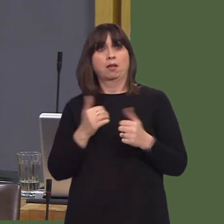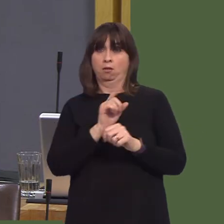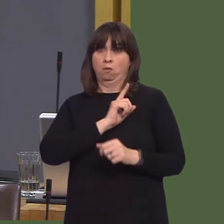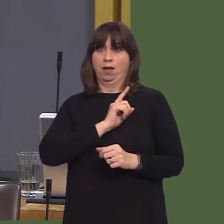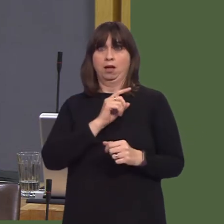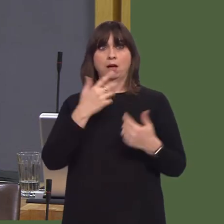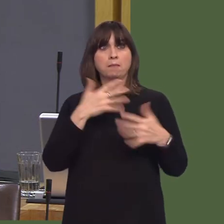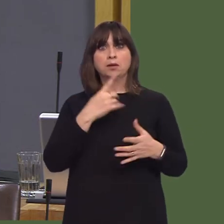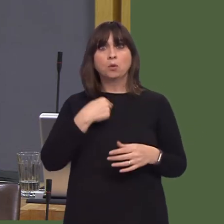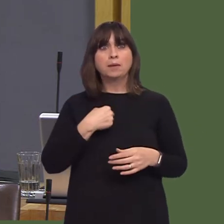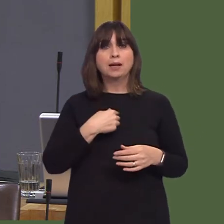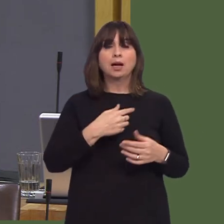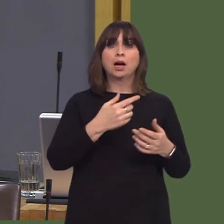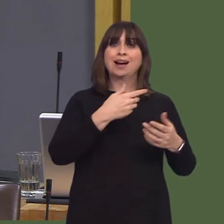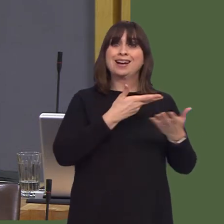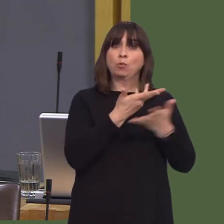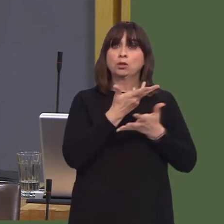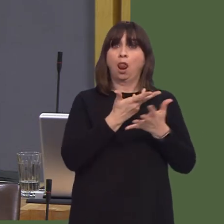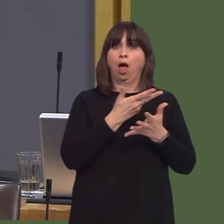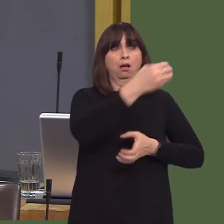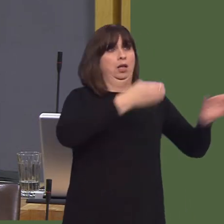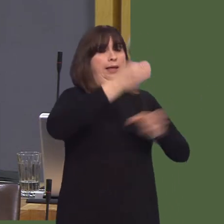available for some months and he wasn't aware of it.